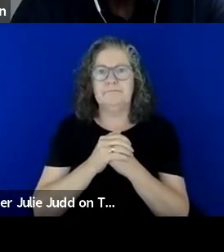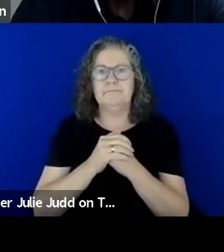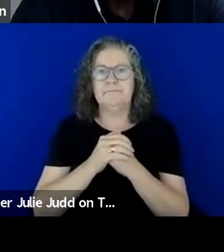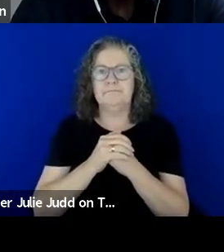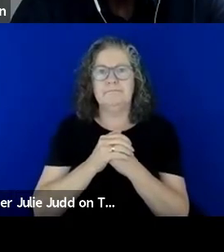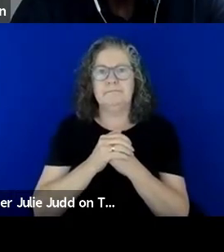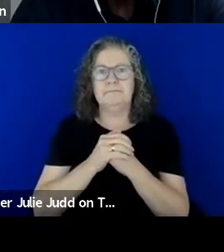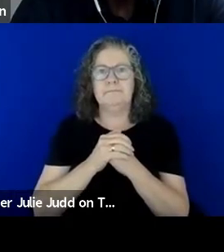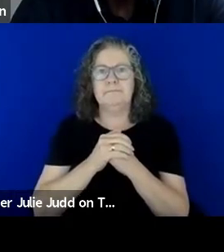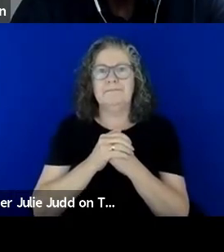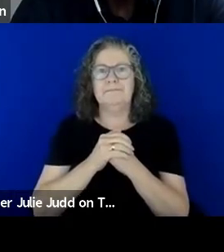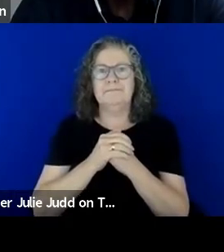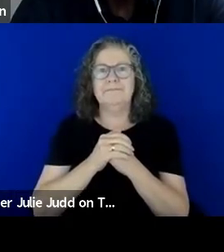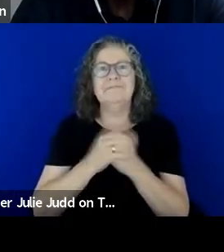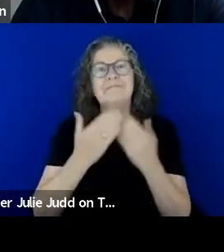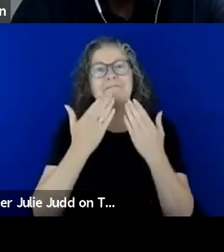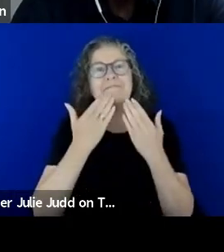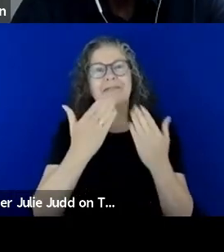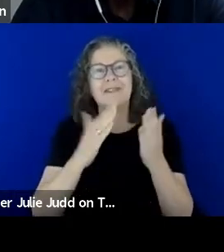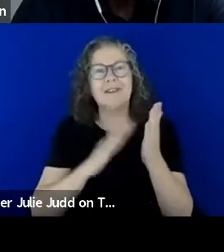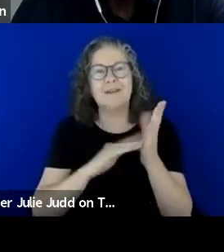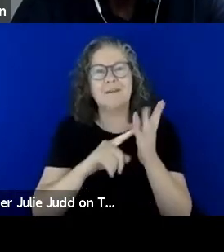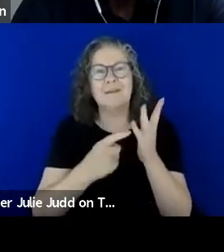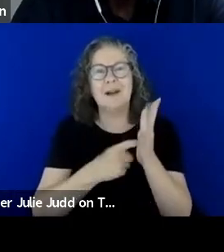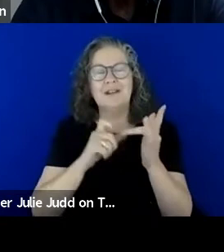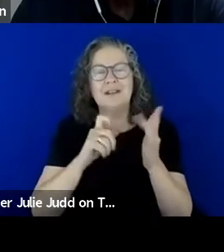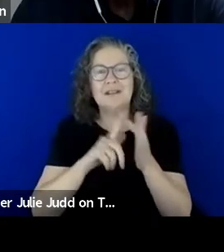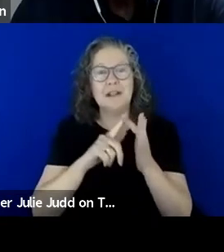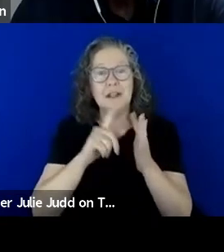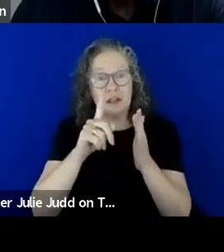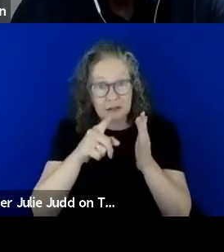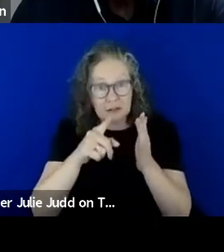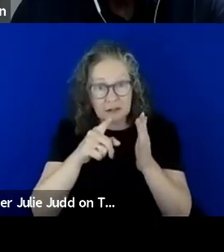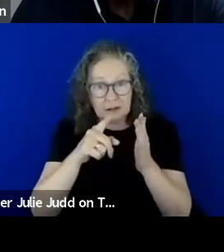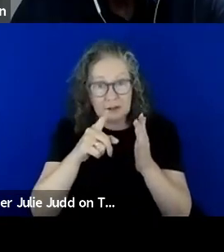Great insight there Maurice, thank you. Naz, do you have anything you wanted to add perhaps a personal